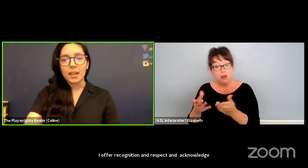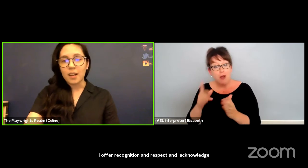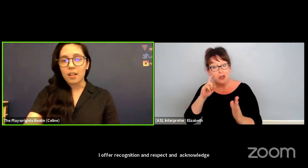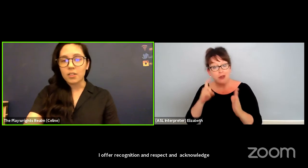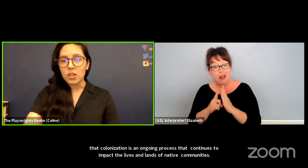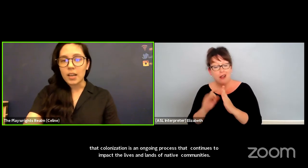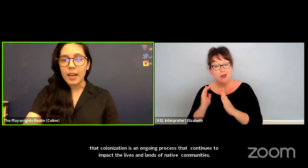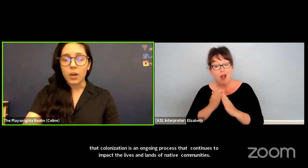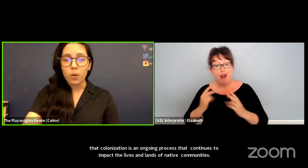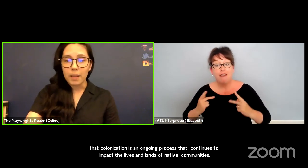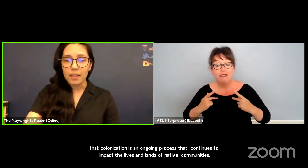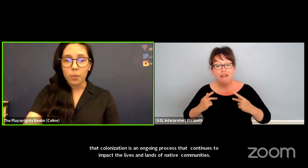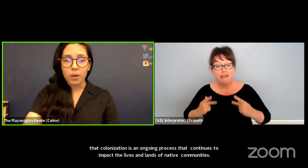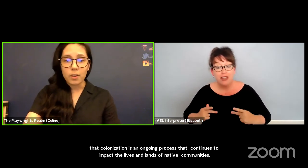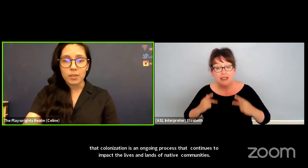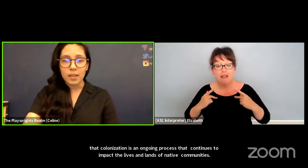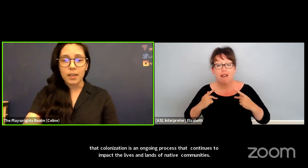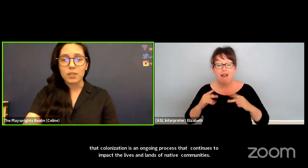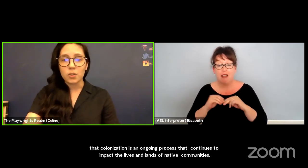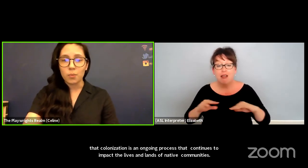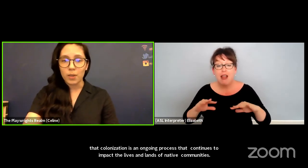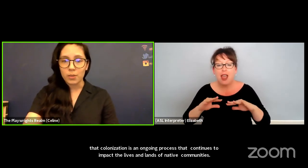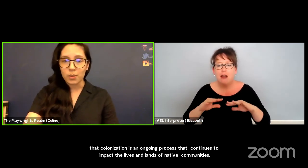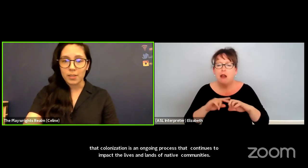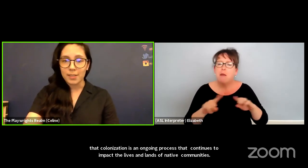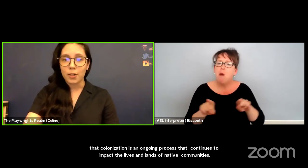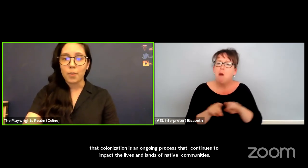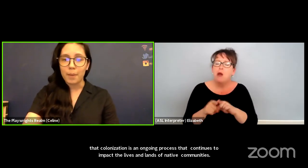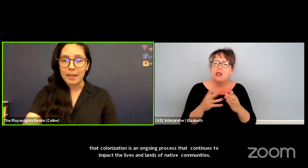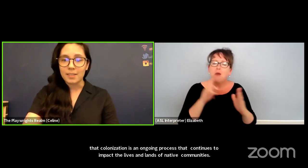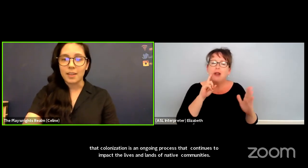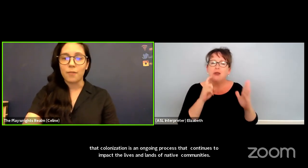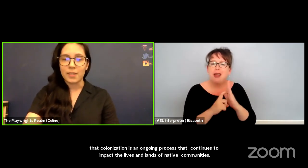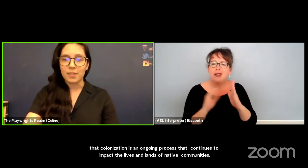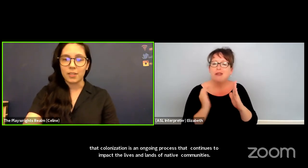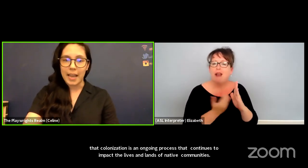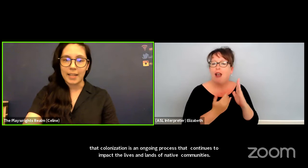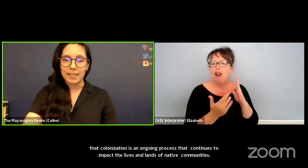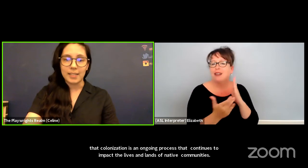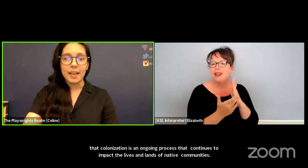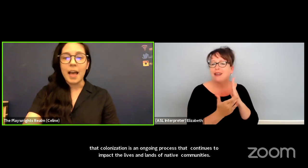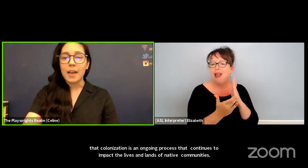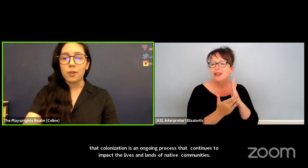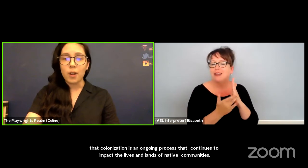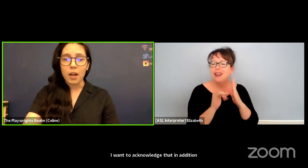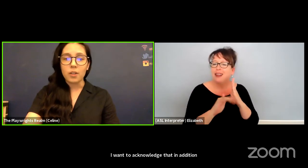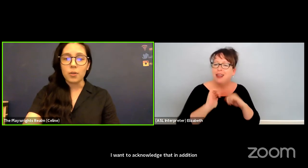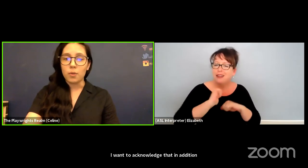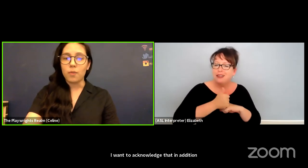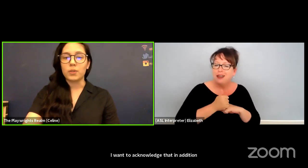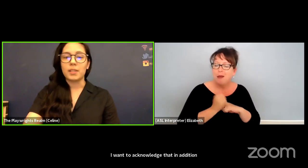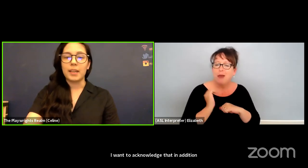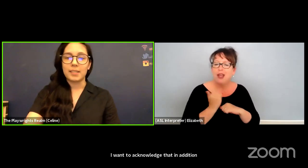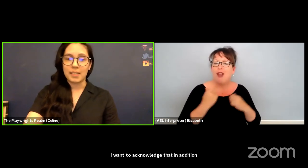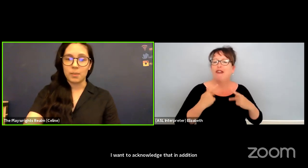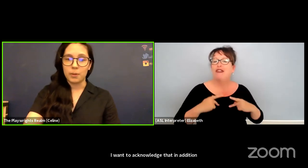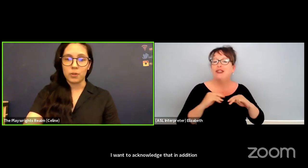technology and equipment that we're using consume resources that are based in physical lands and are not universally accessible